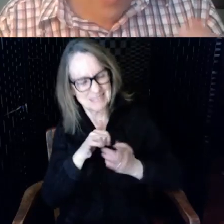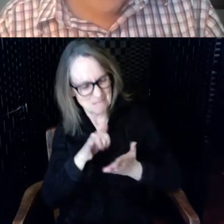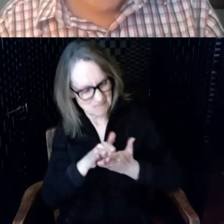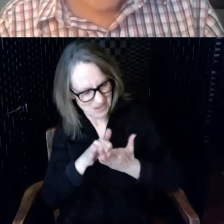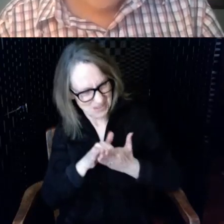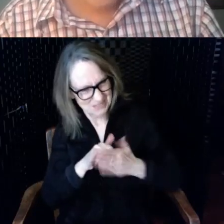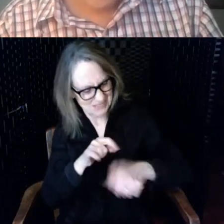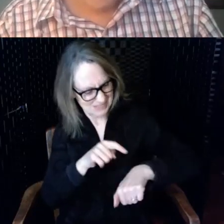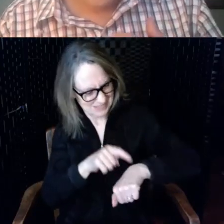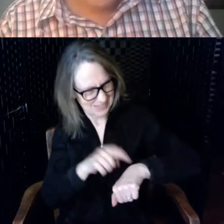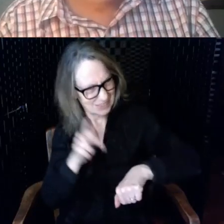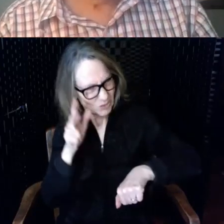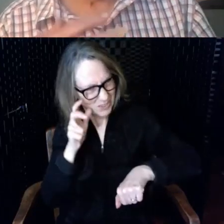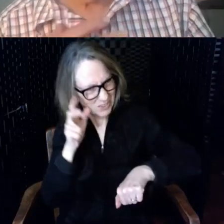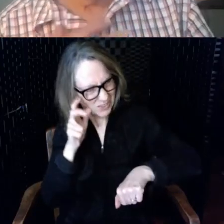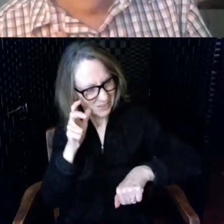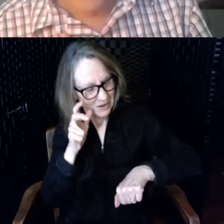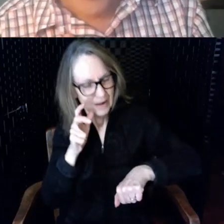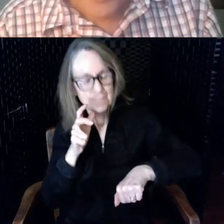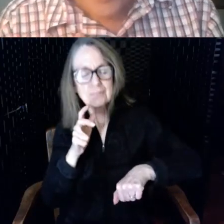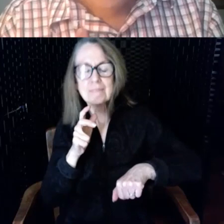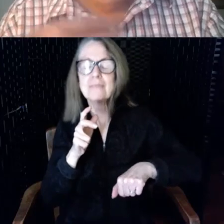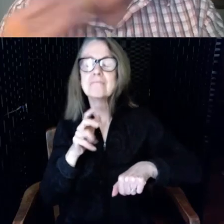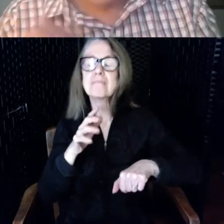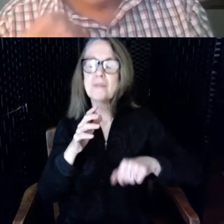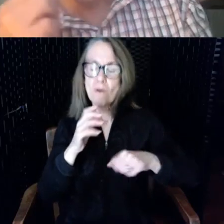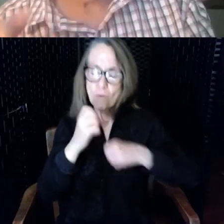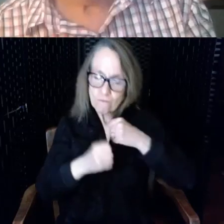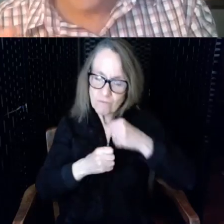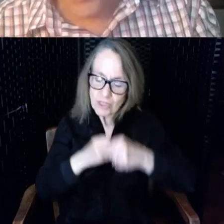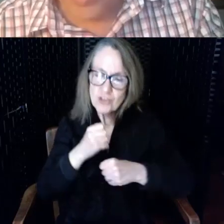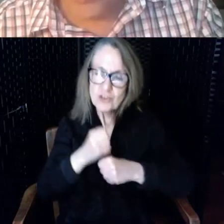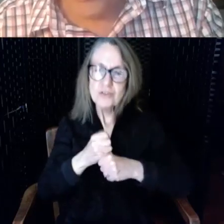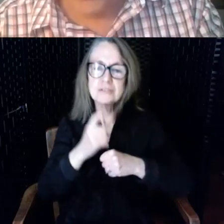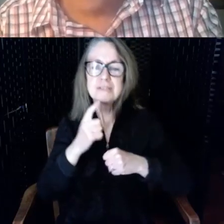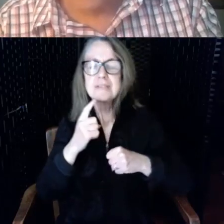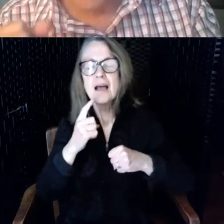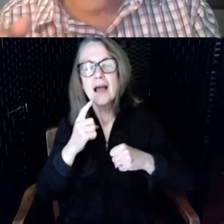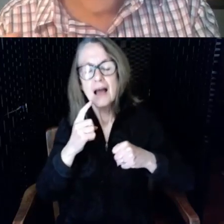the years I improved my environment by making it accessible for myself